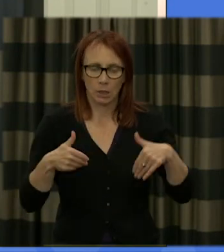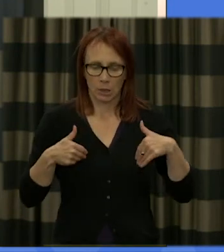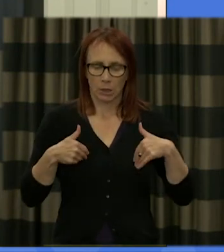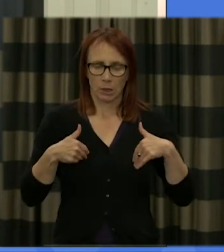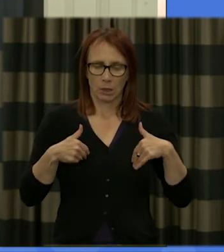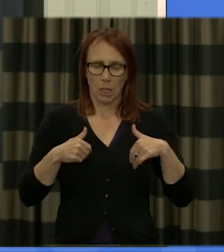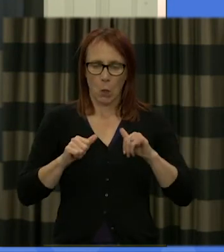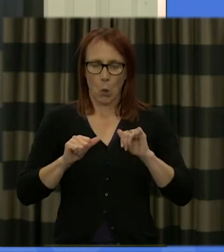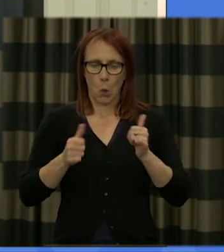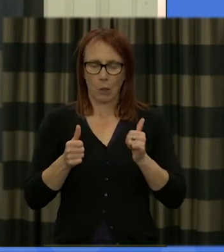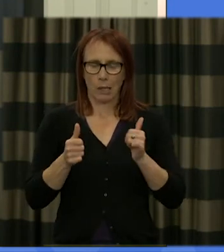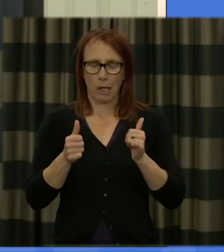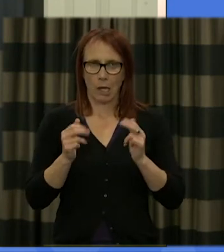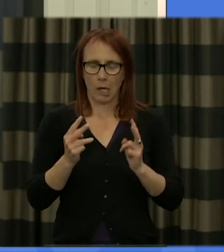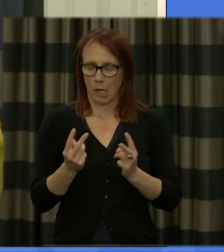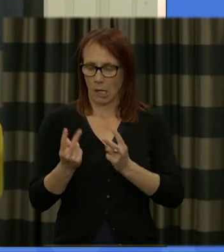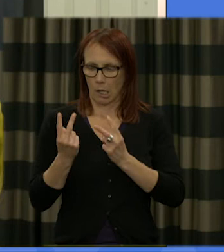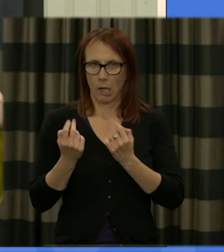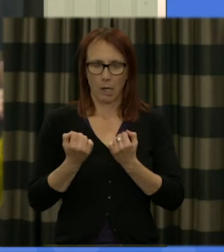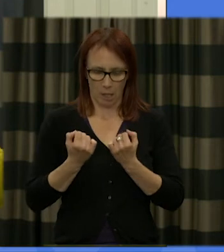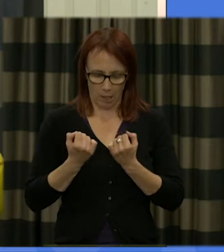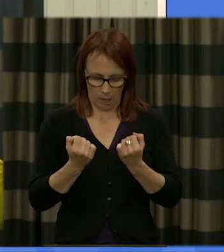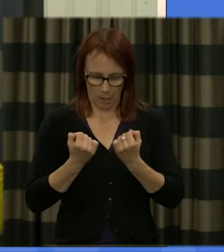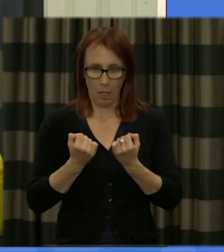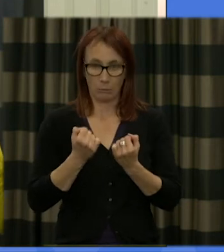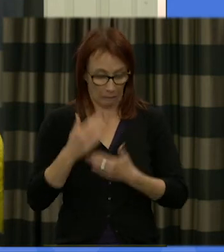on what we achieved and so it was all about process process pros that process